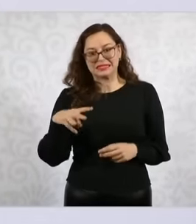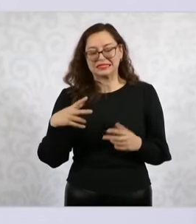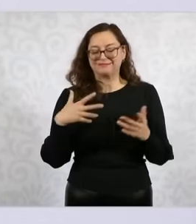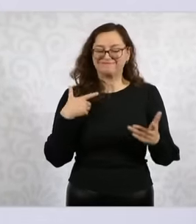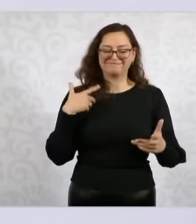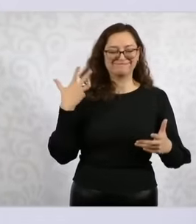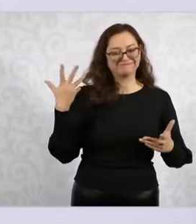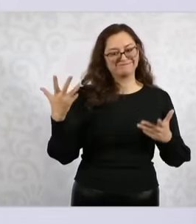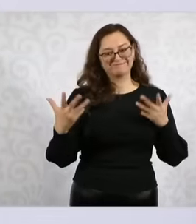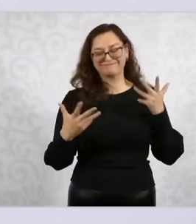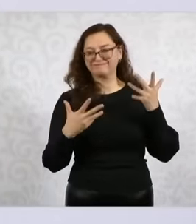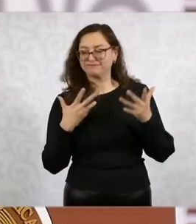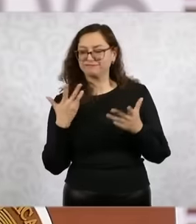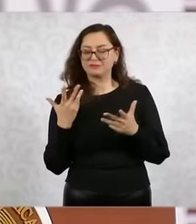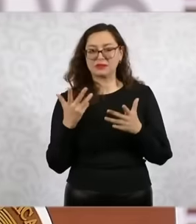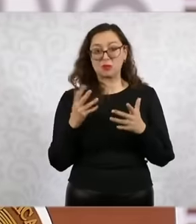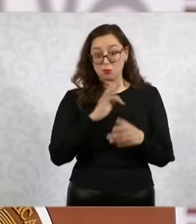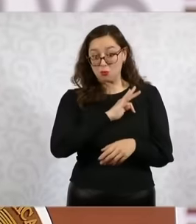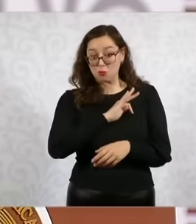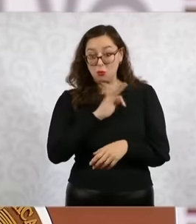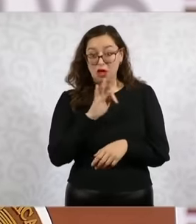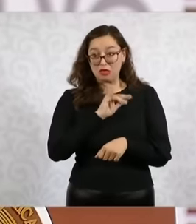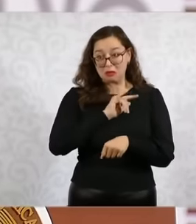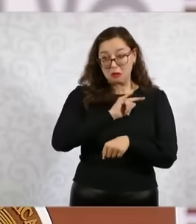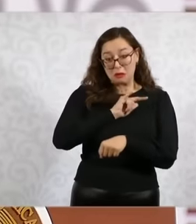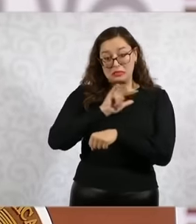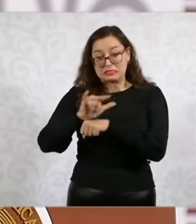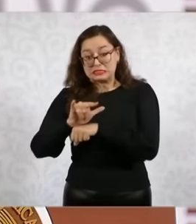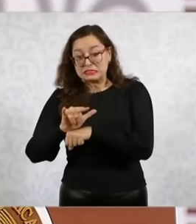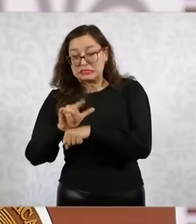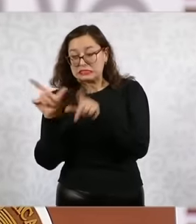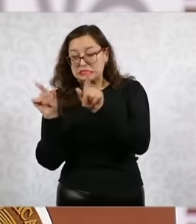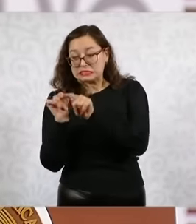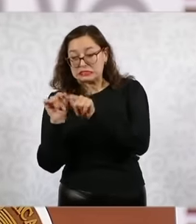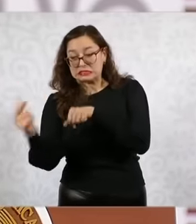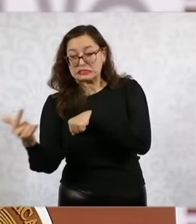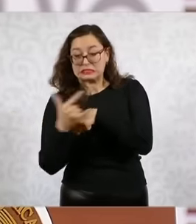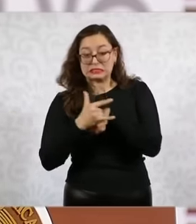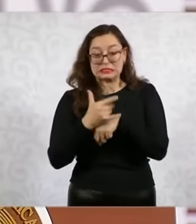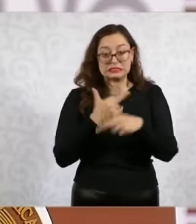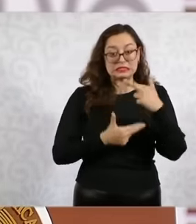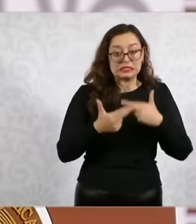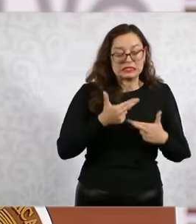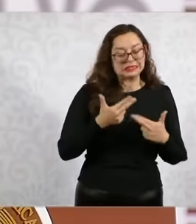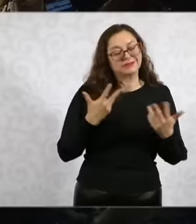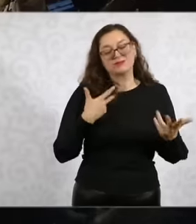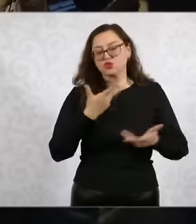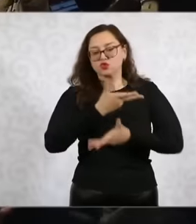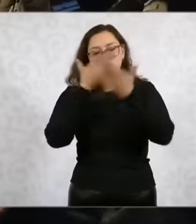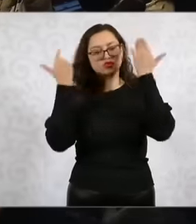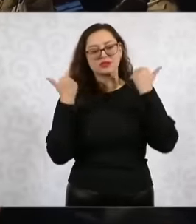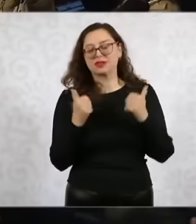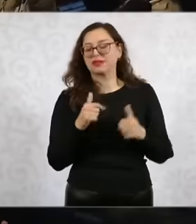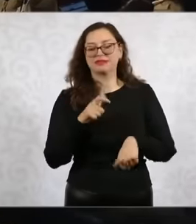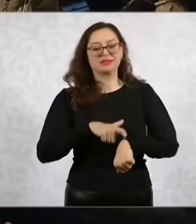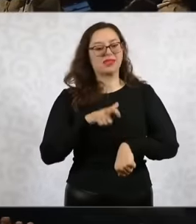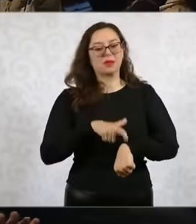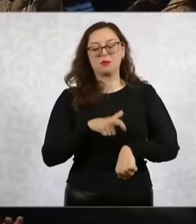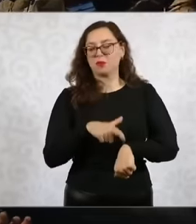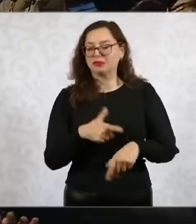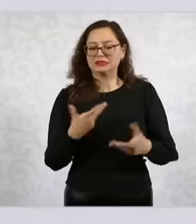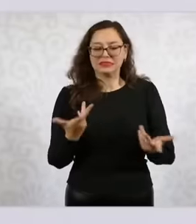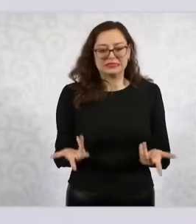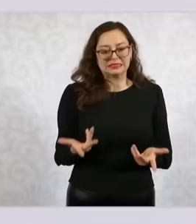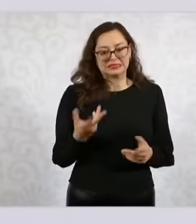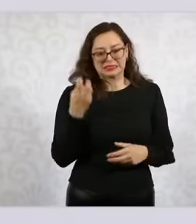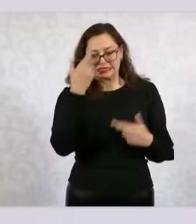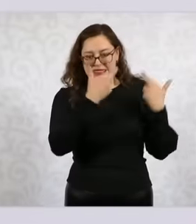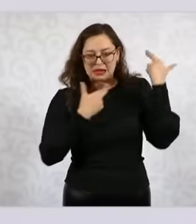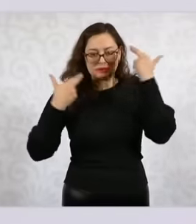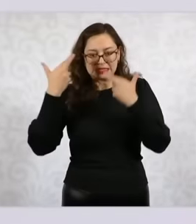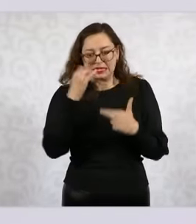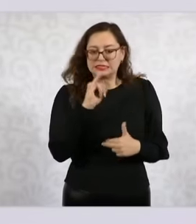if we have time to go for a moment and then eh the others meetings we are still evaluating it but